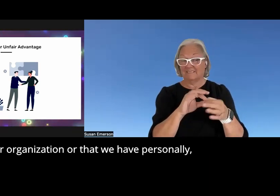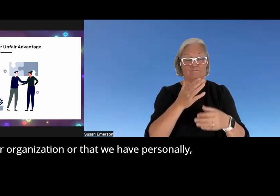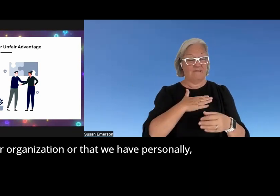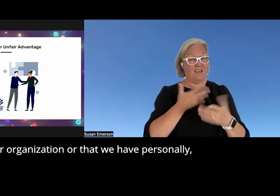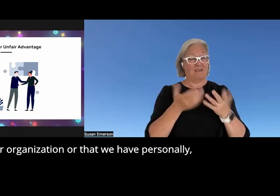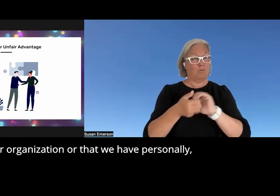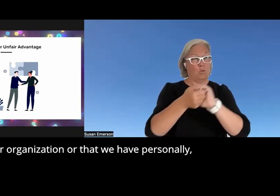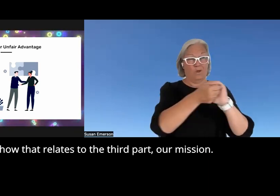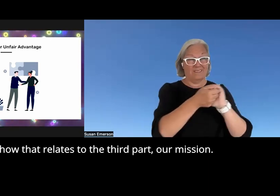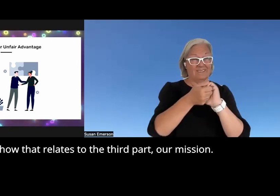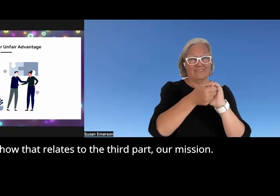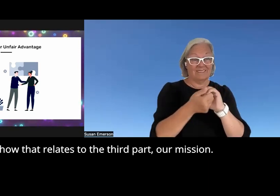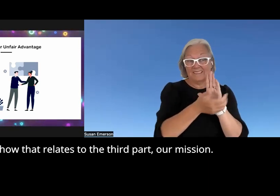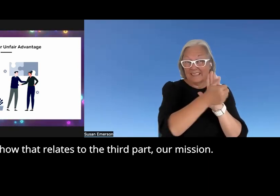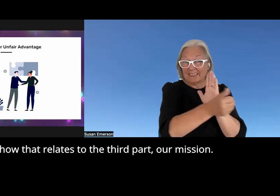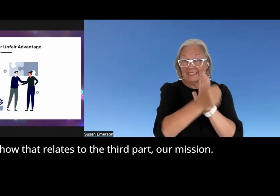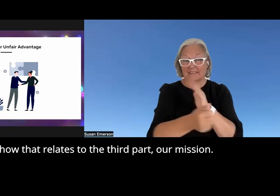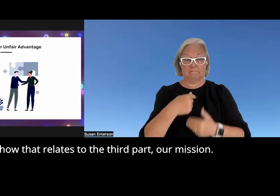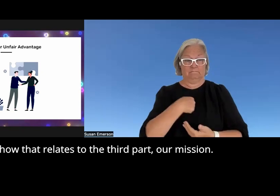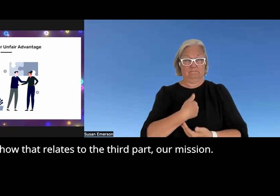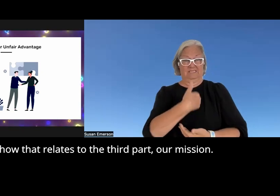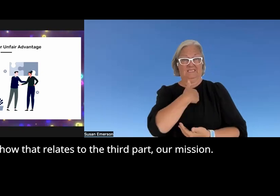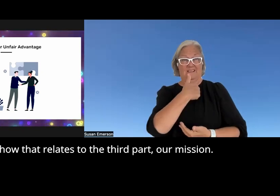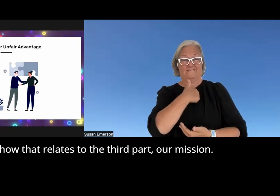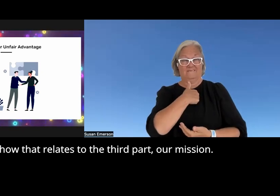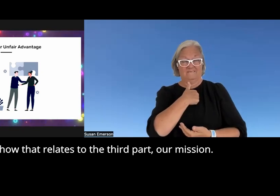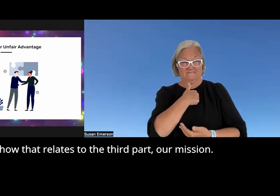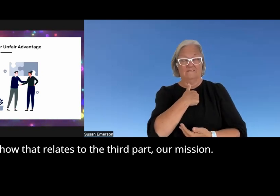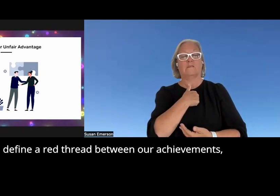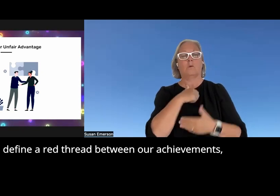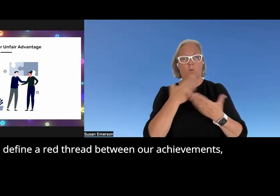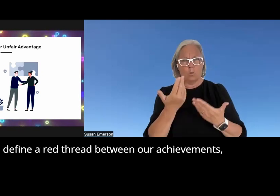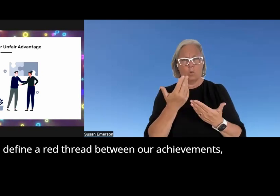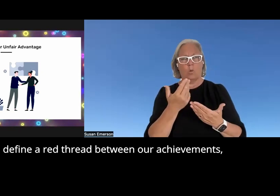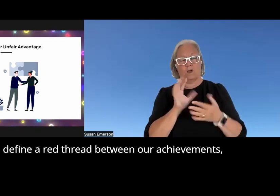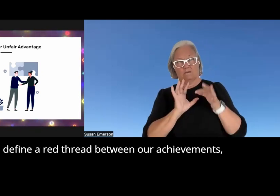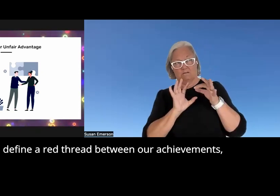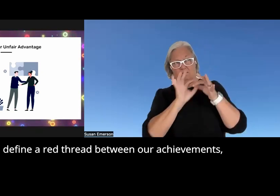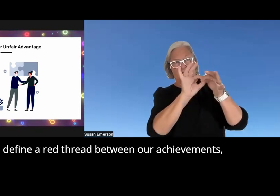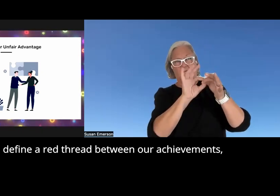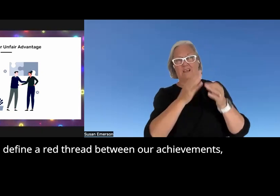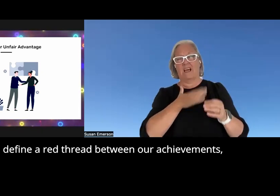have personally and then how that relates to the third part our mission so if we can define a red